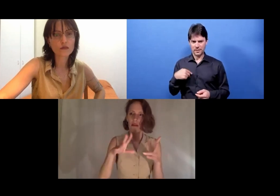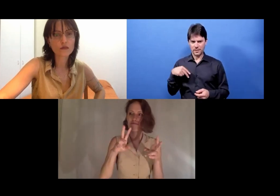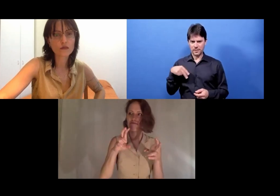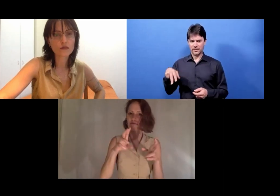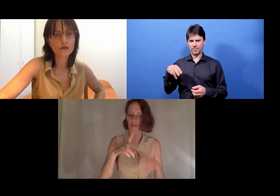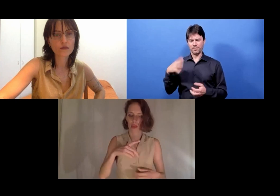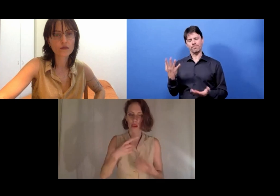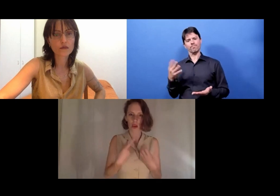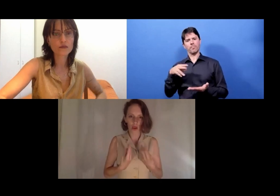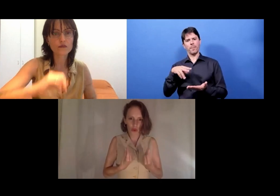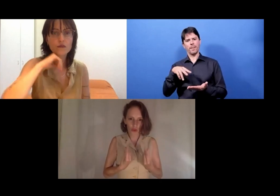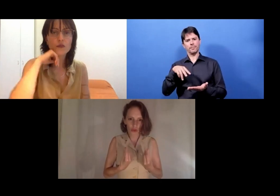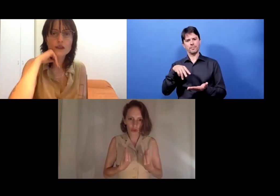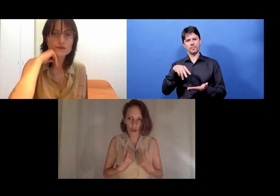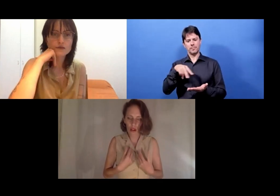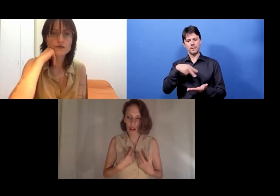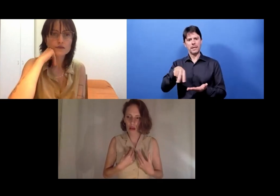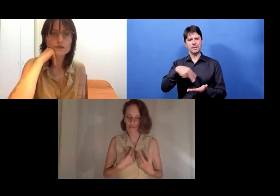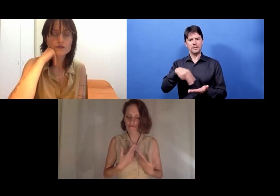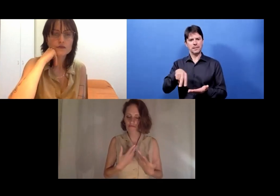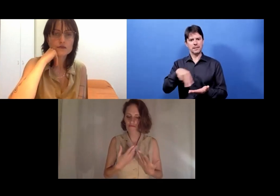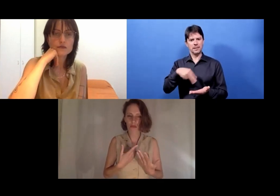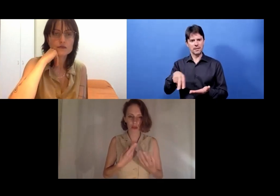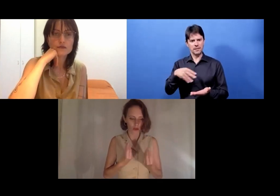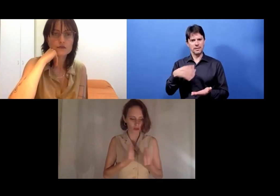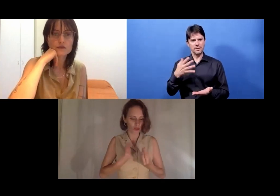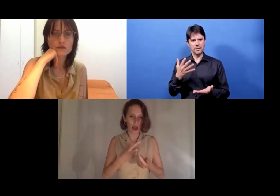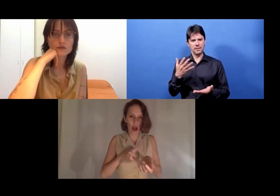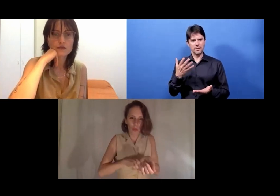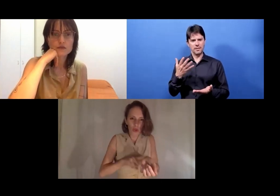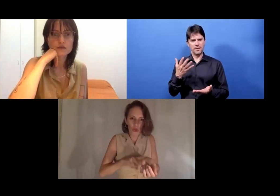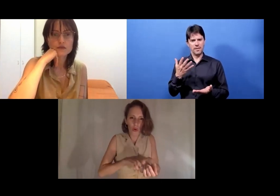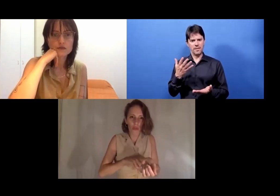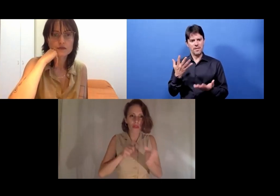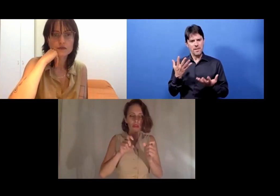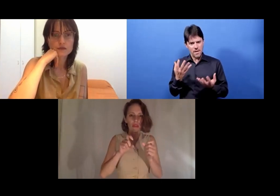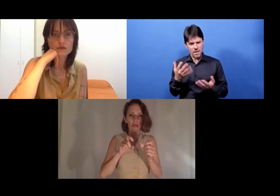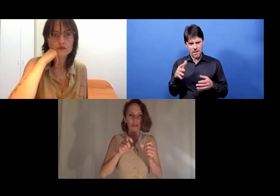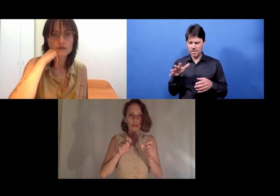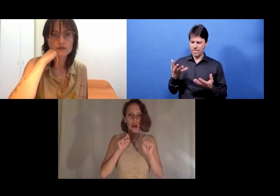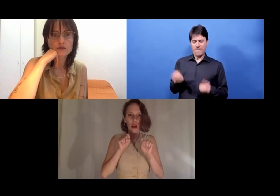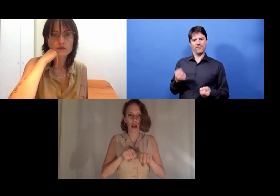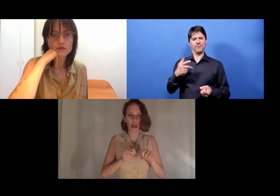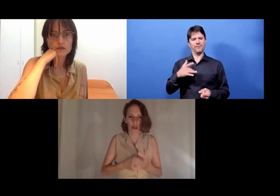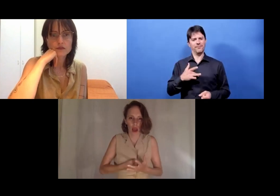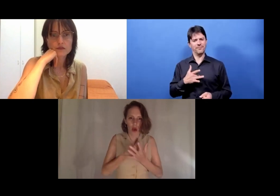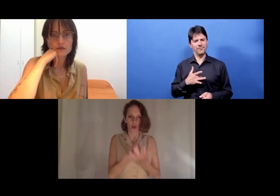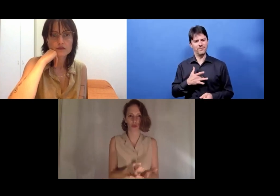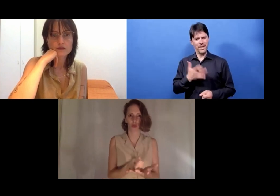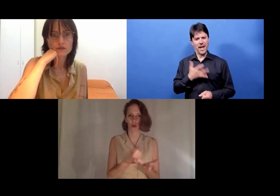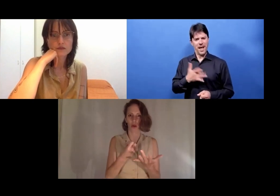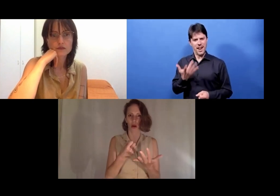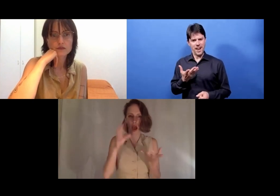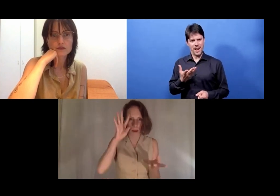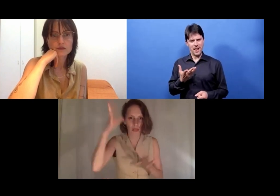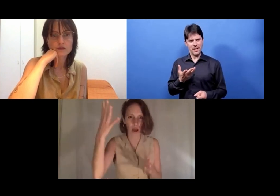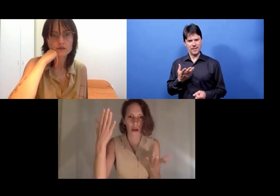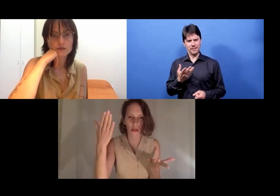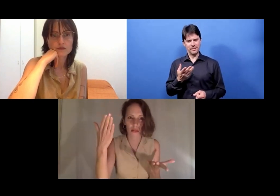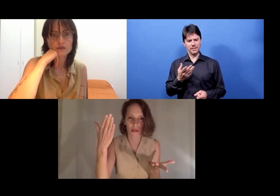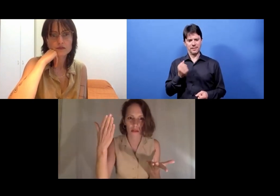And it is because when I dance, I have the feeling of my own self expressing itself.